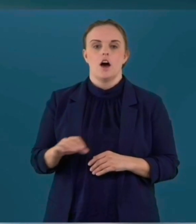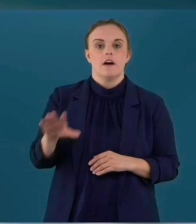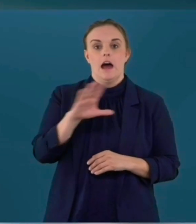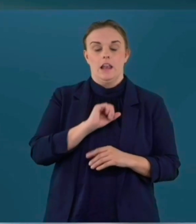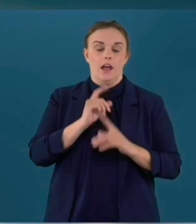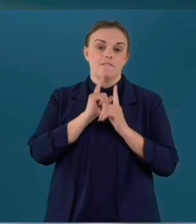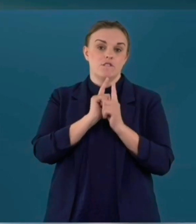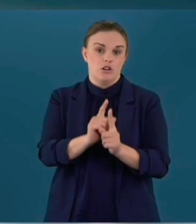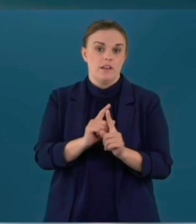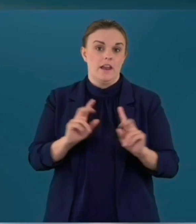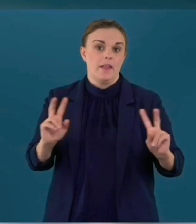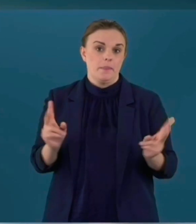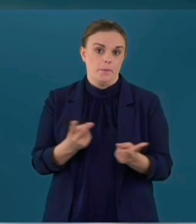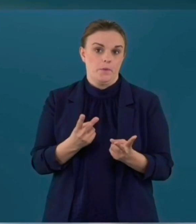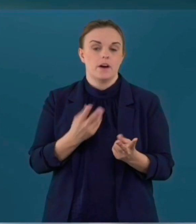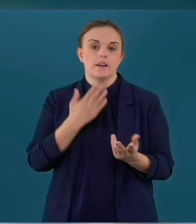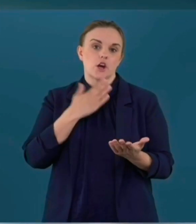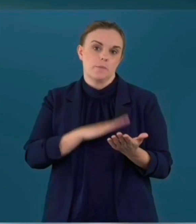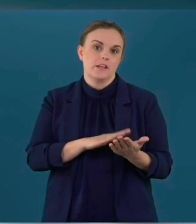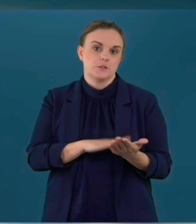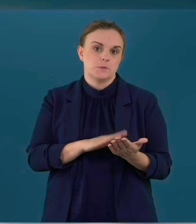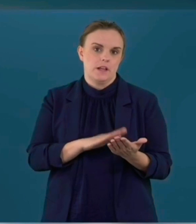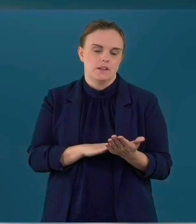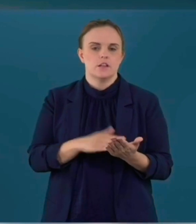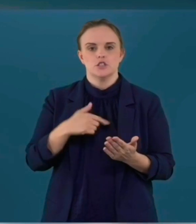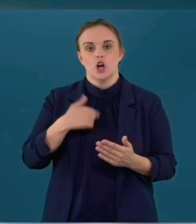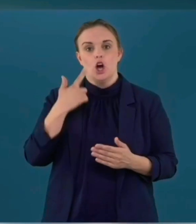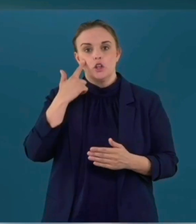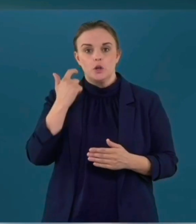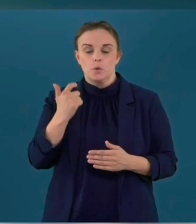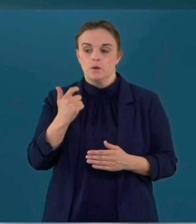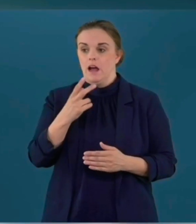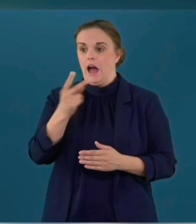to do things to do and I think there is a cultural difference which I think also